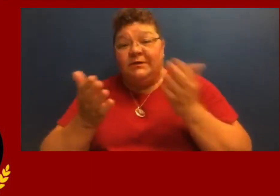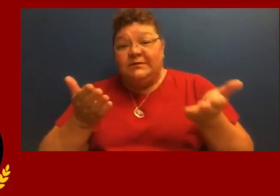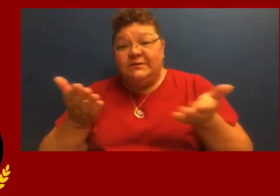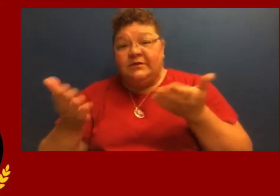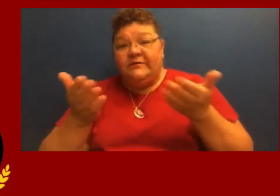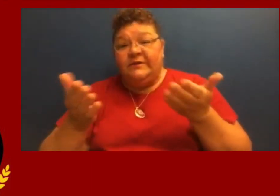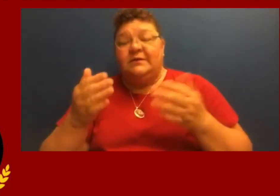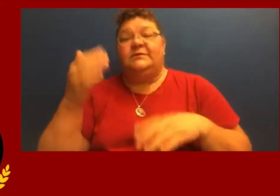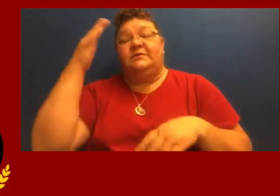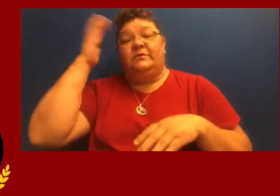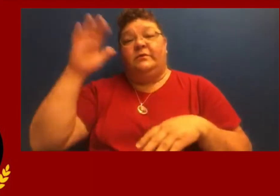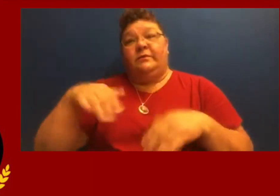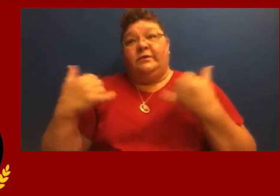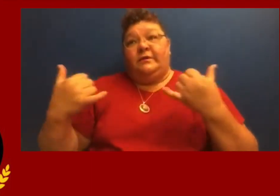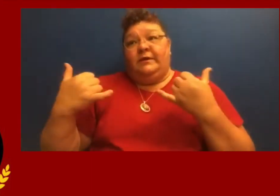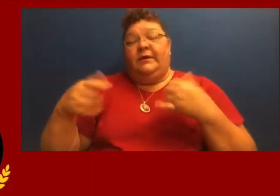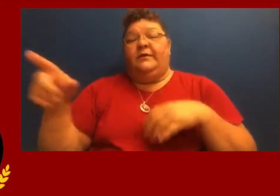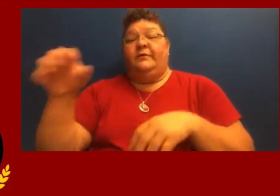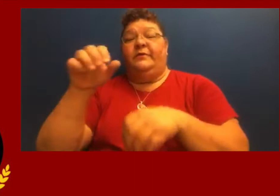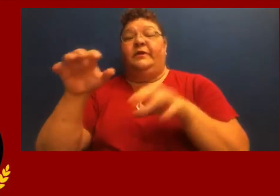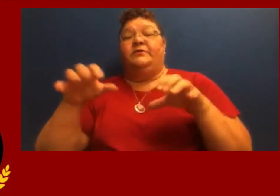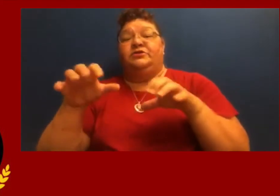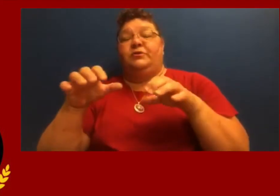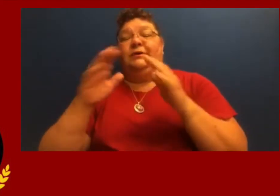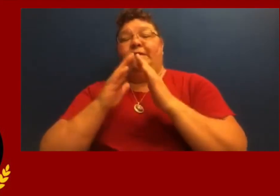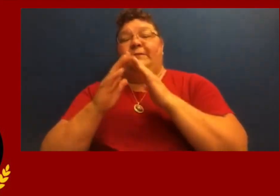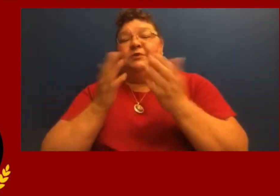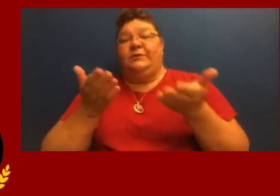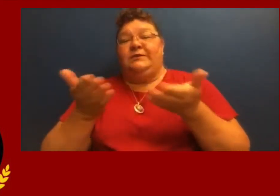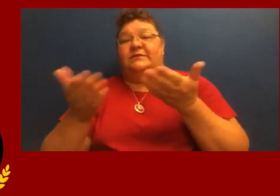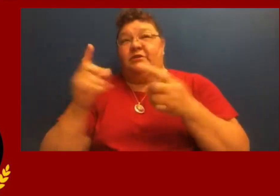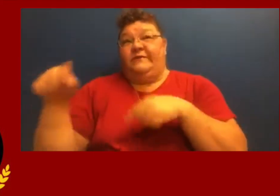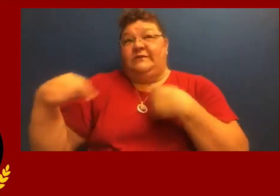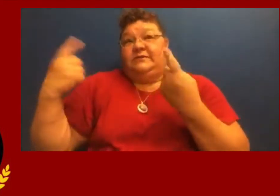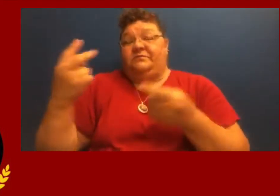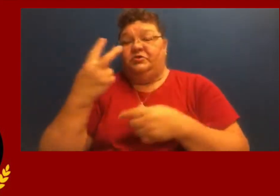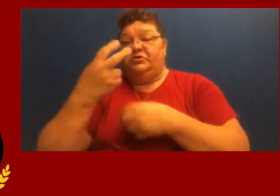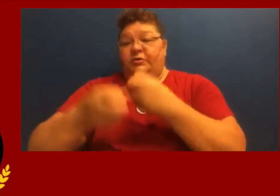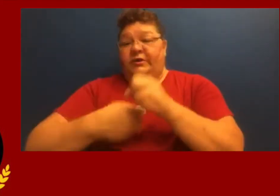service. And I know right now you're doing - you have been doing community service working with